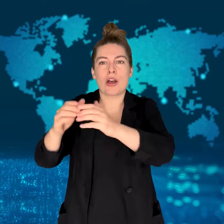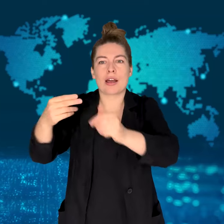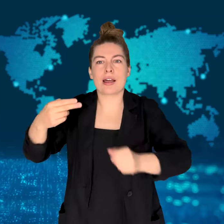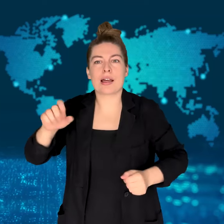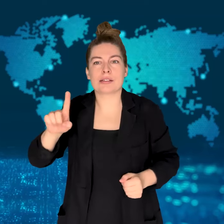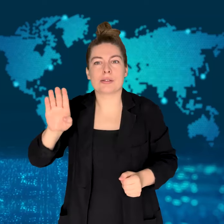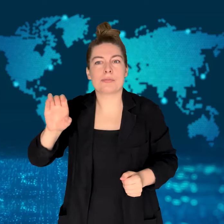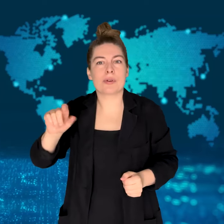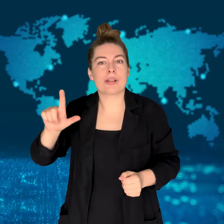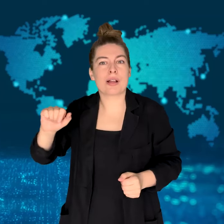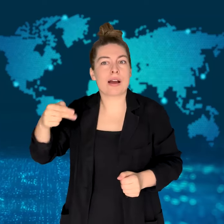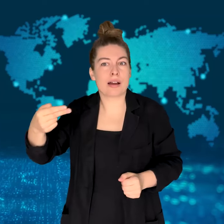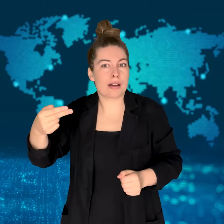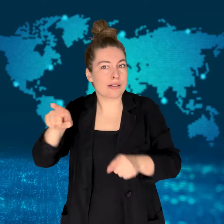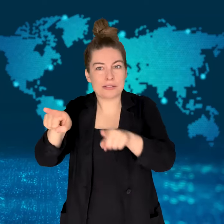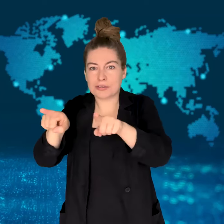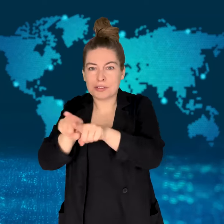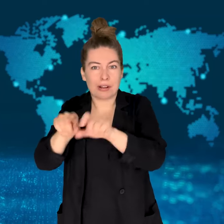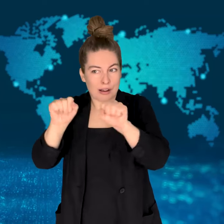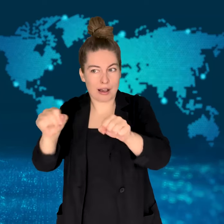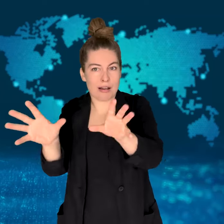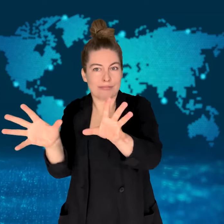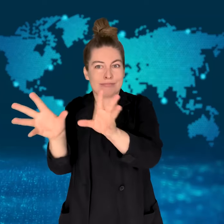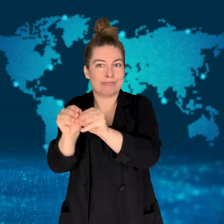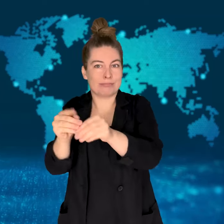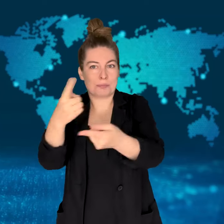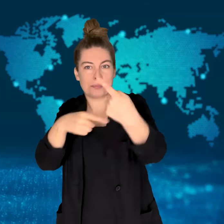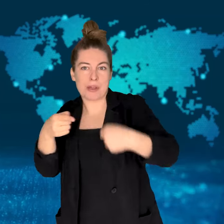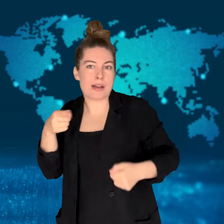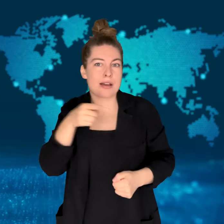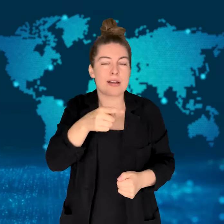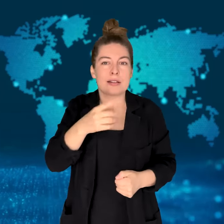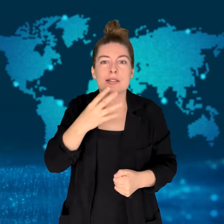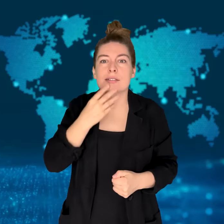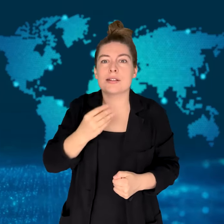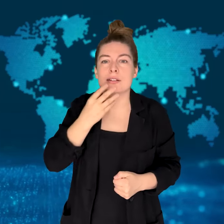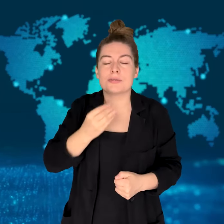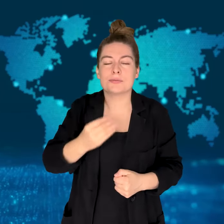the retaliation promised by Iran.